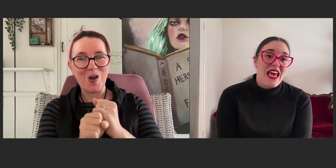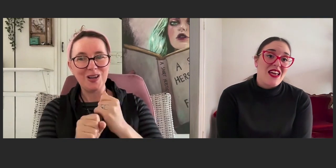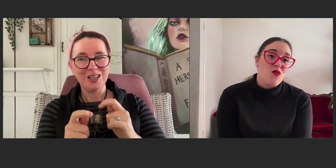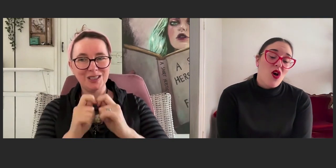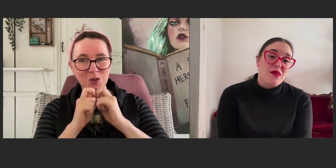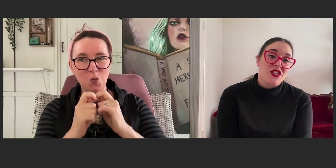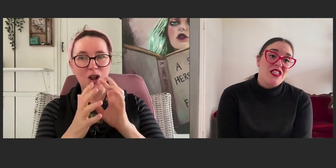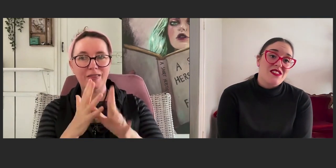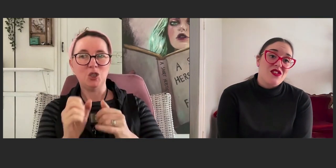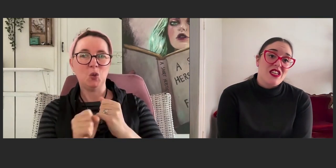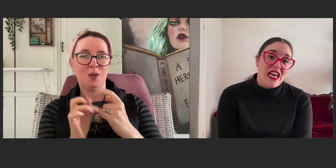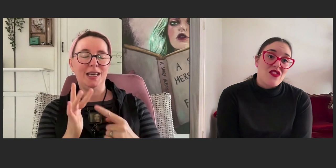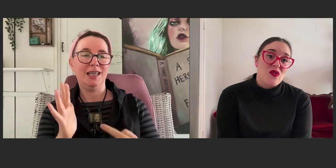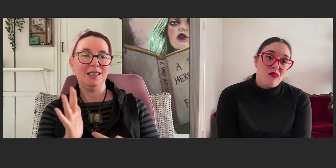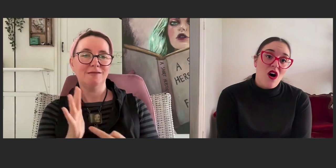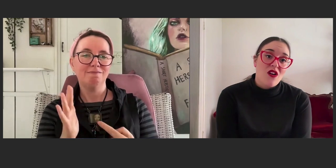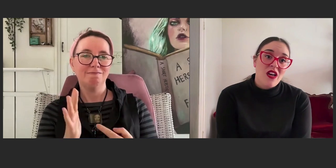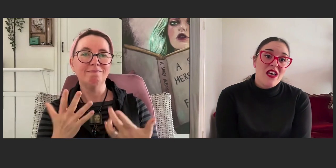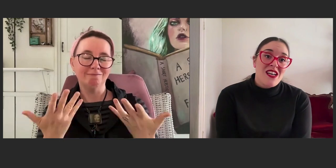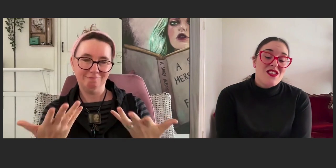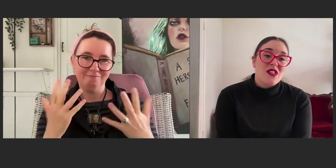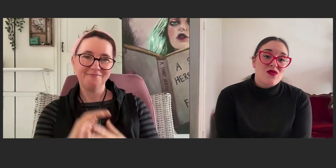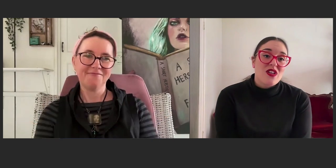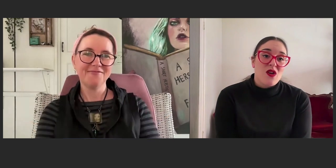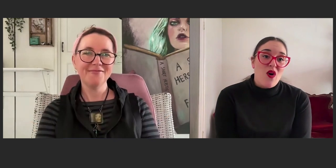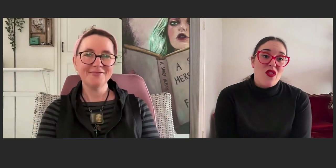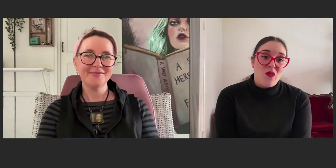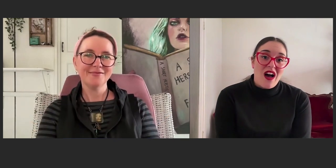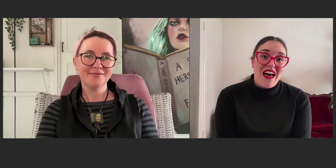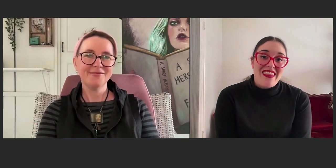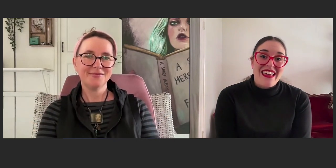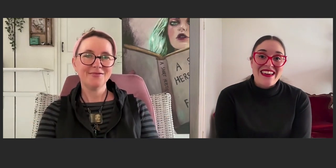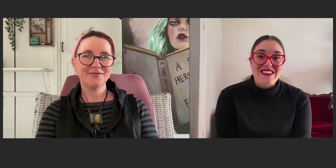and what opportunities you could get through a blog. So, it's really worthwhile I think.